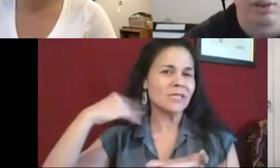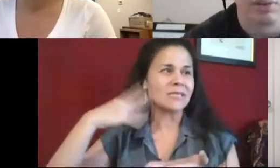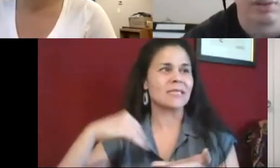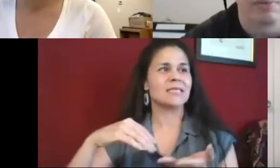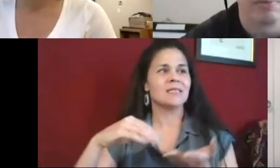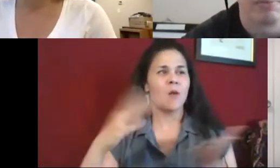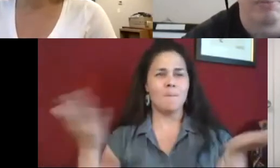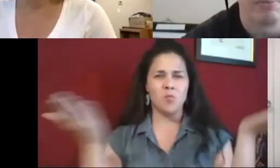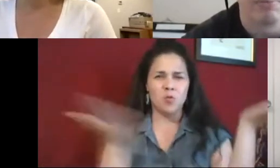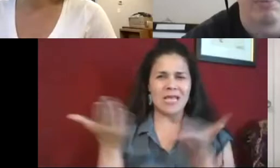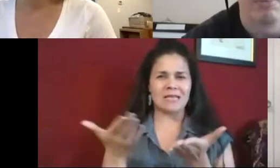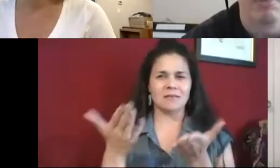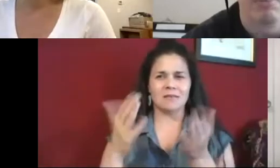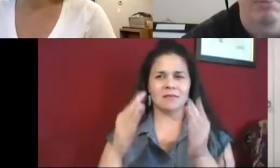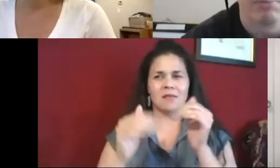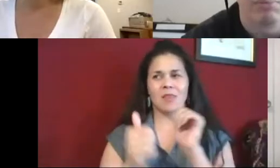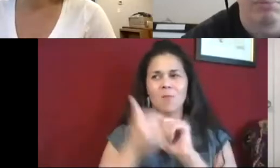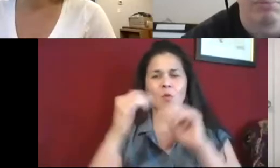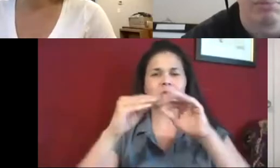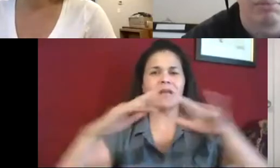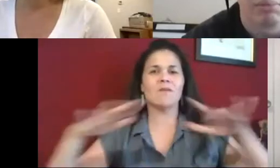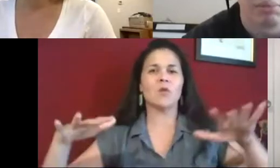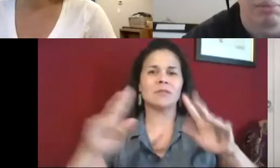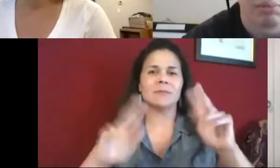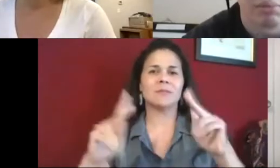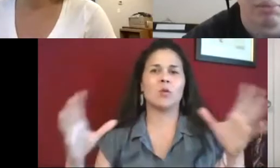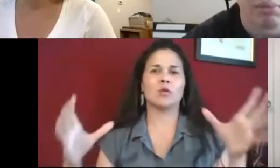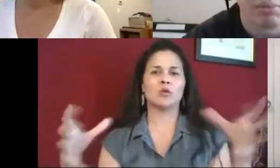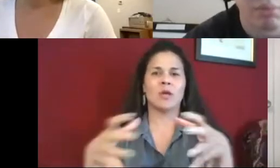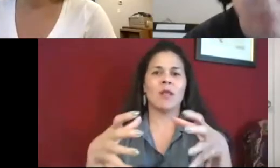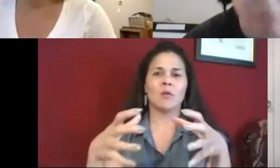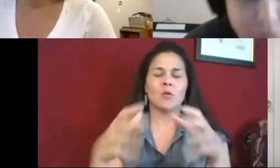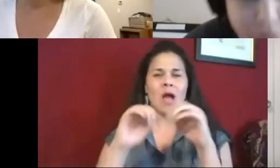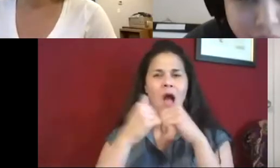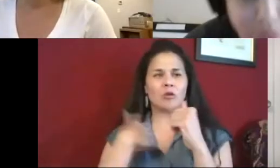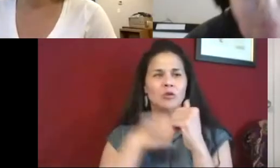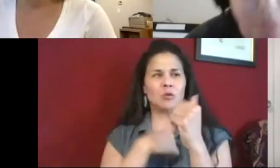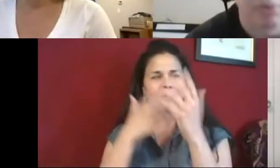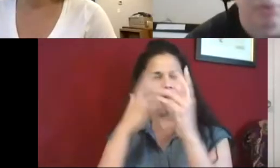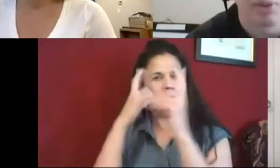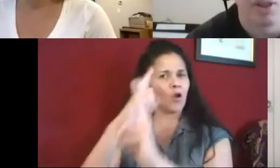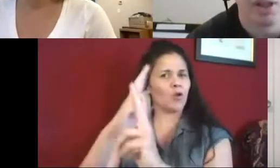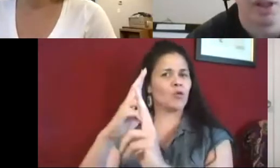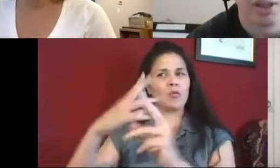well. Bringing those experiences in each of those worlds and sharing that